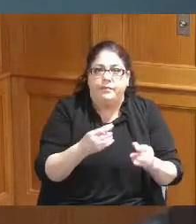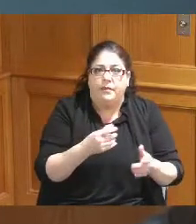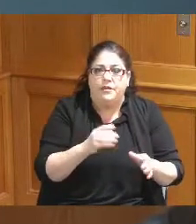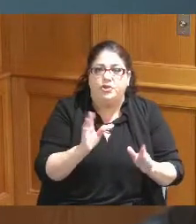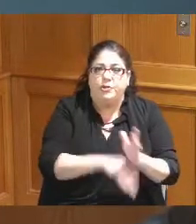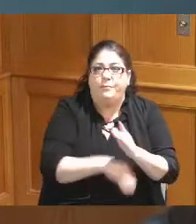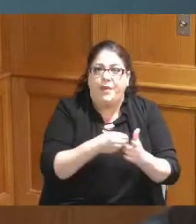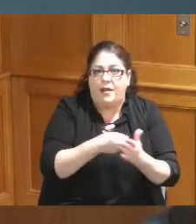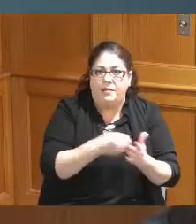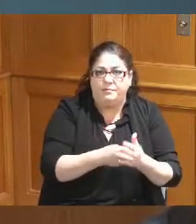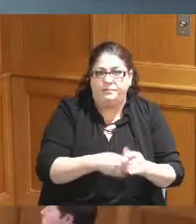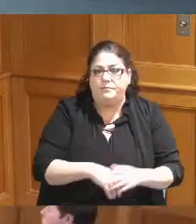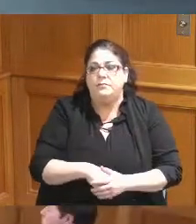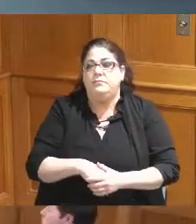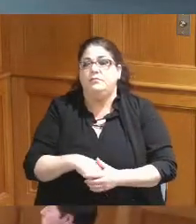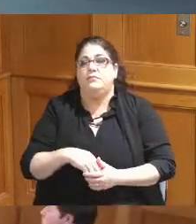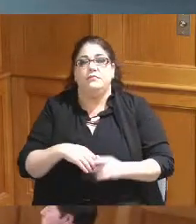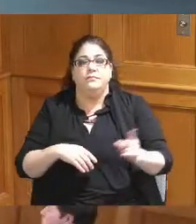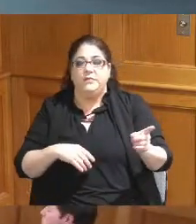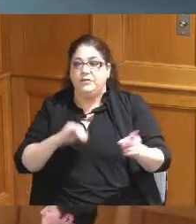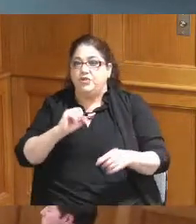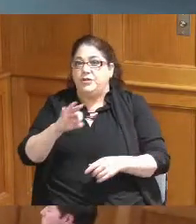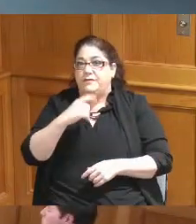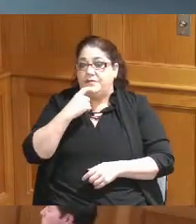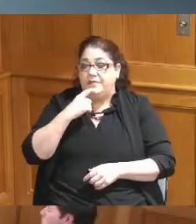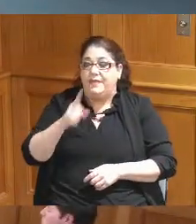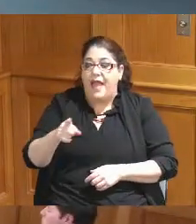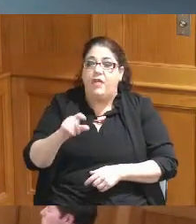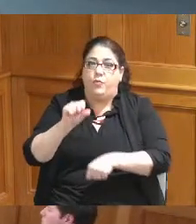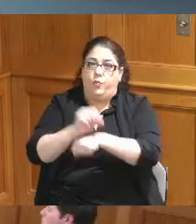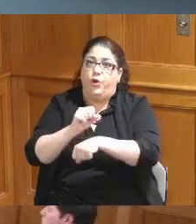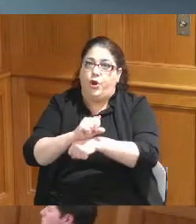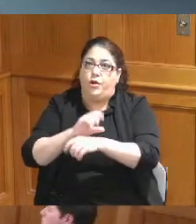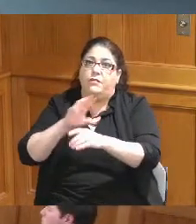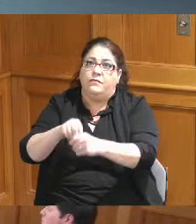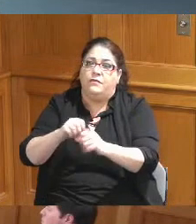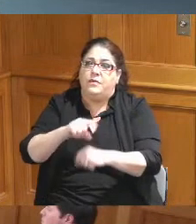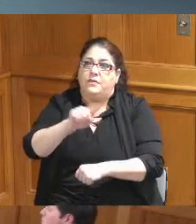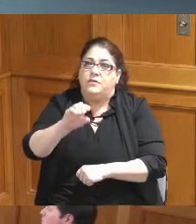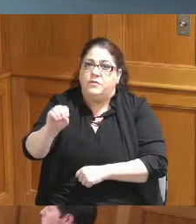work of the zoo I'm sure will be a part of this okay and certainly to the degree and I'll talk